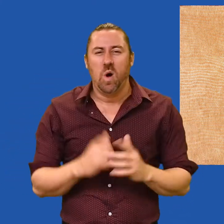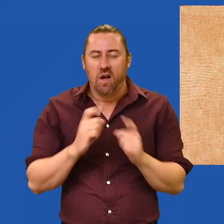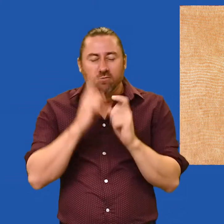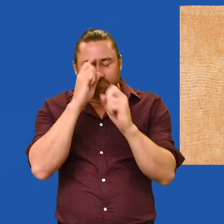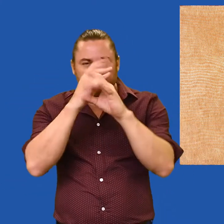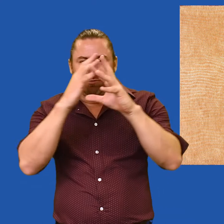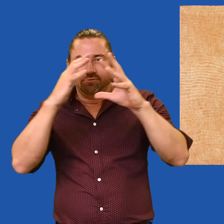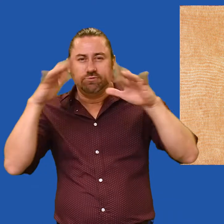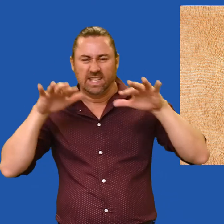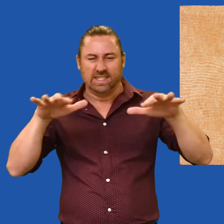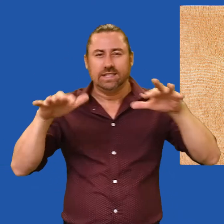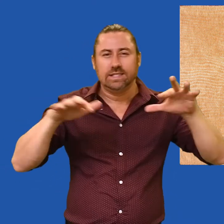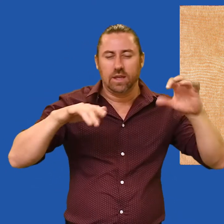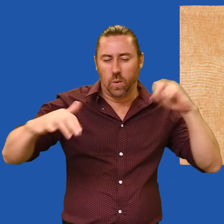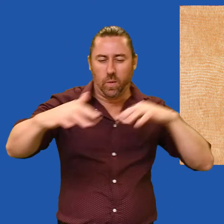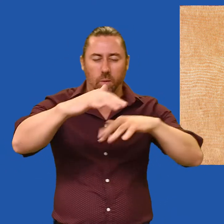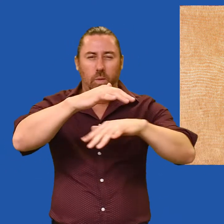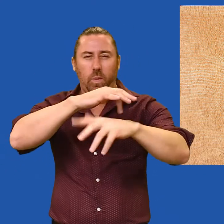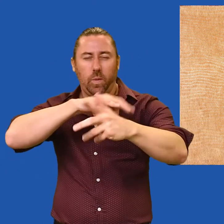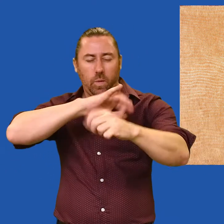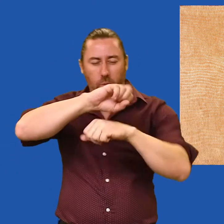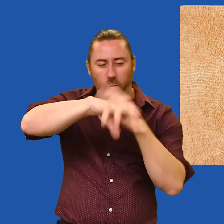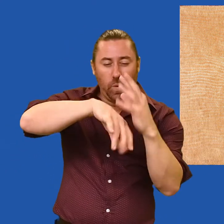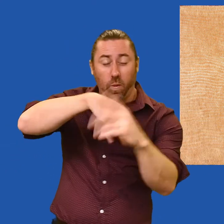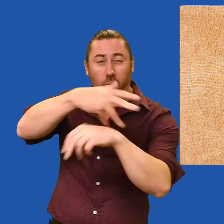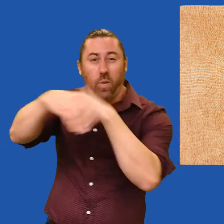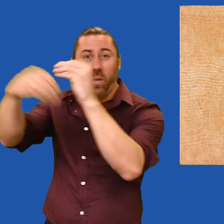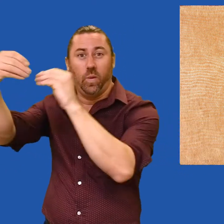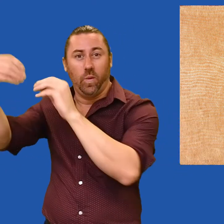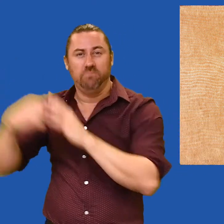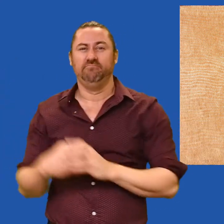Or a mirage of desert sand shifting right in front of you?